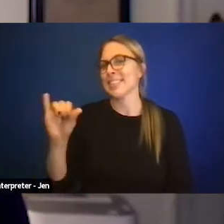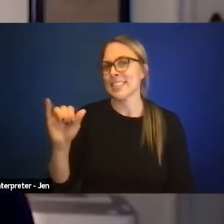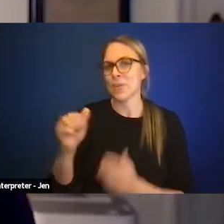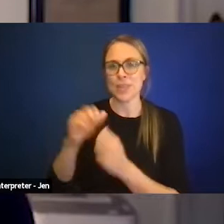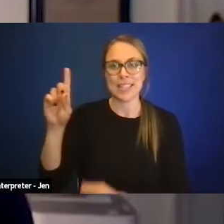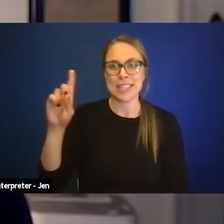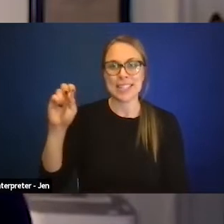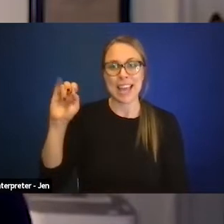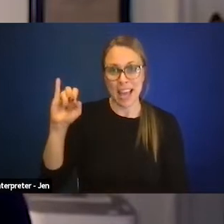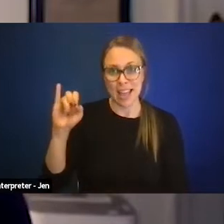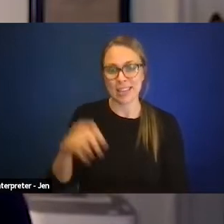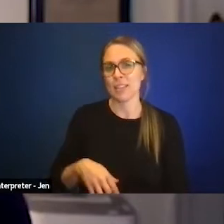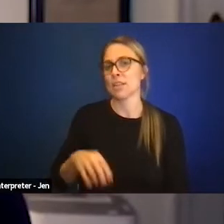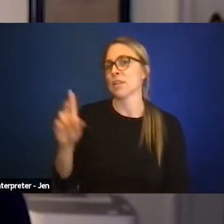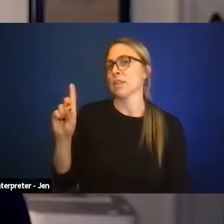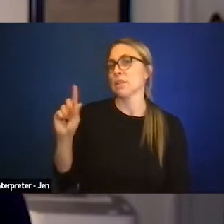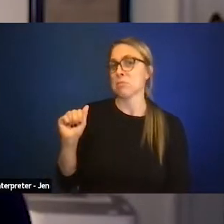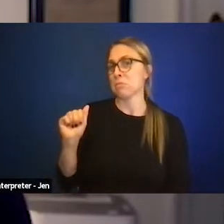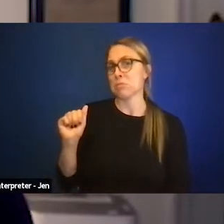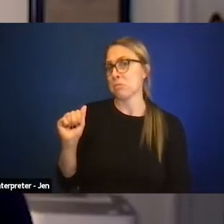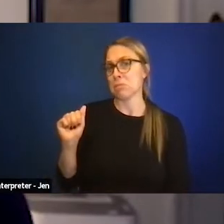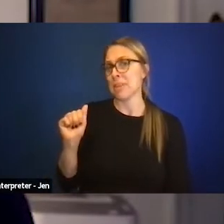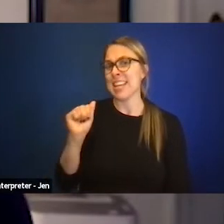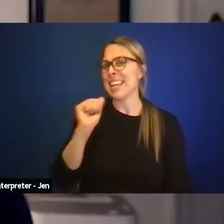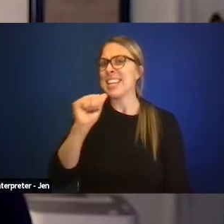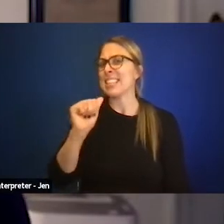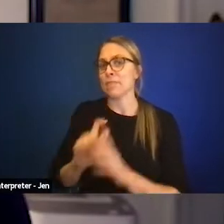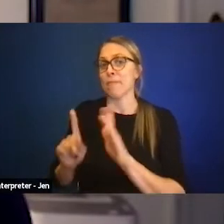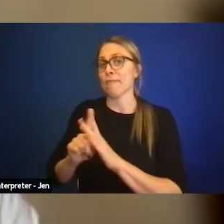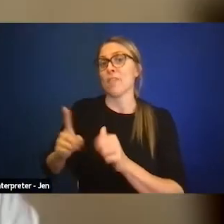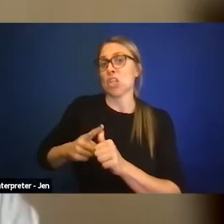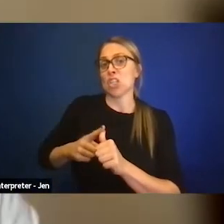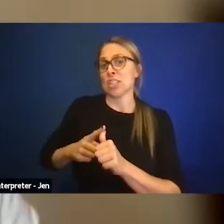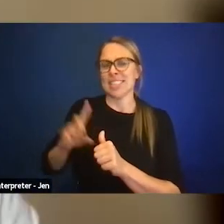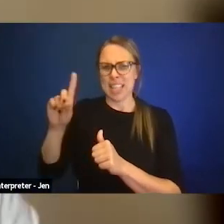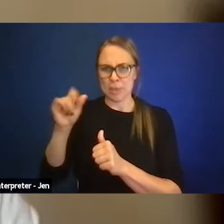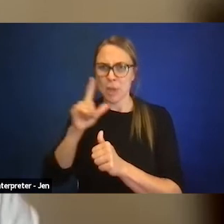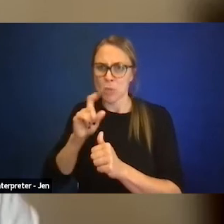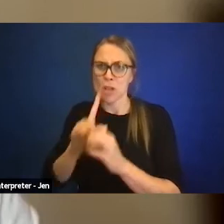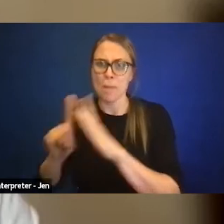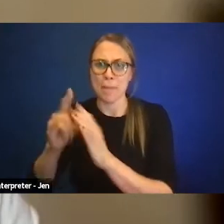disability is not usually in the beginning, it's towards the end. And I'm gonna be speaking at UC Berkeley